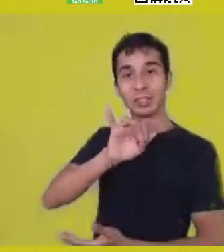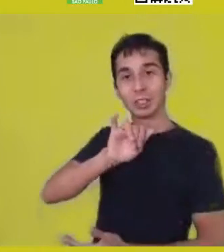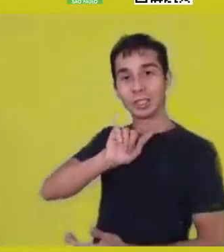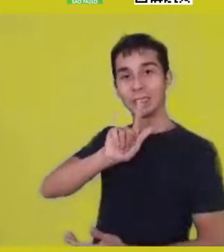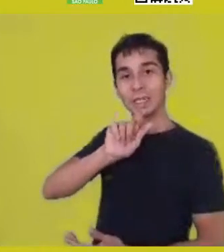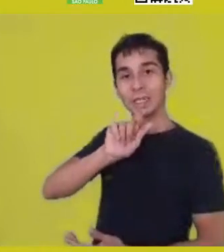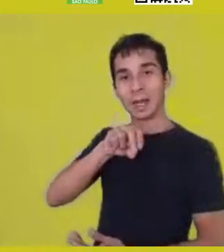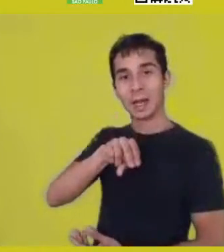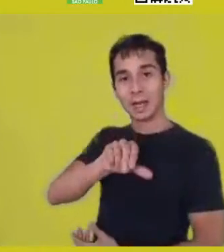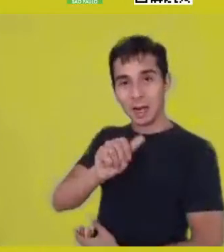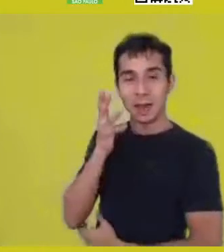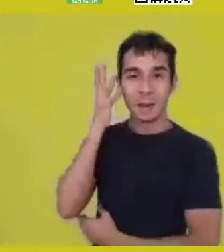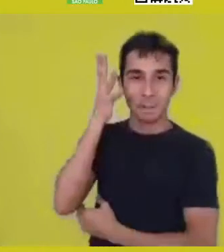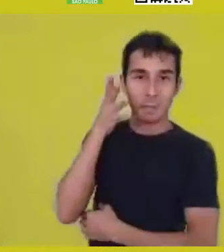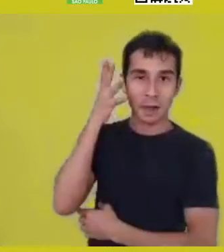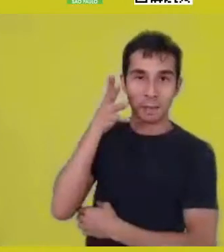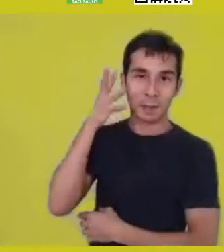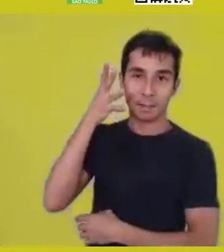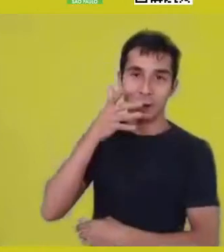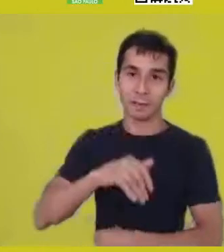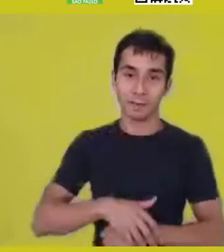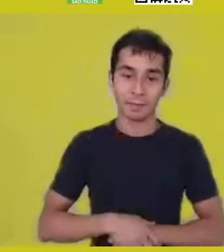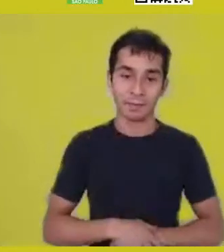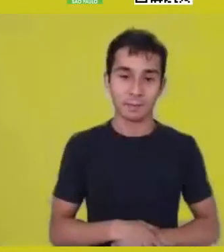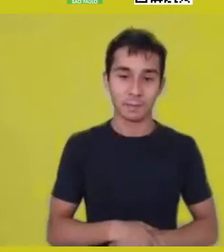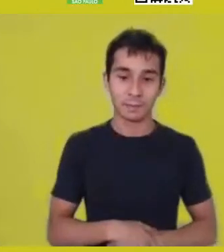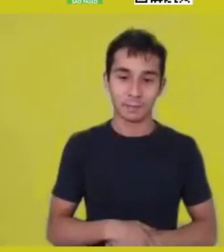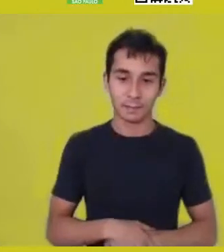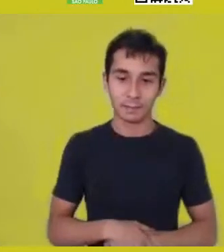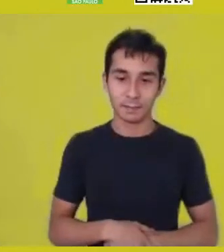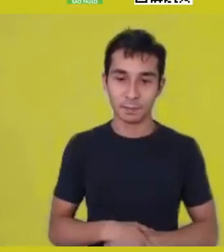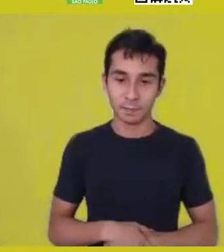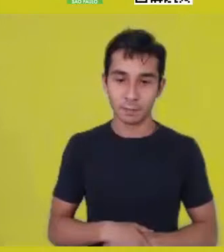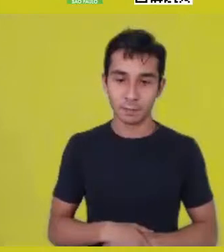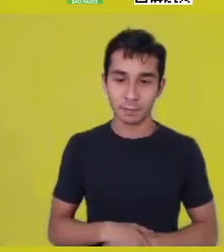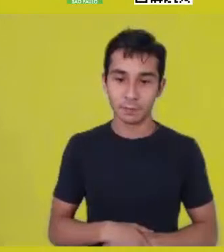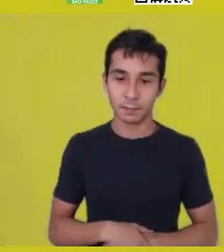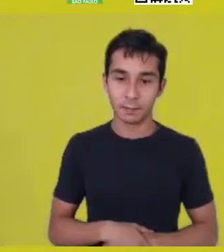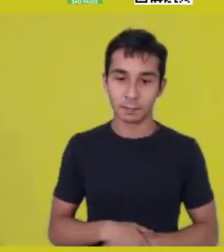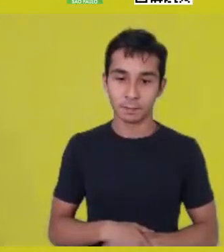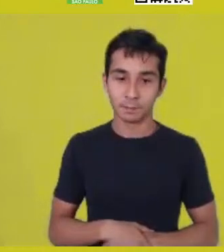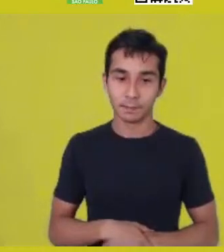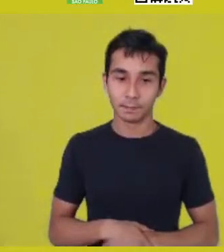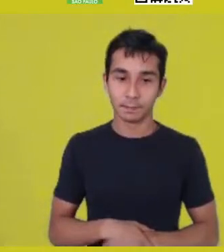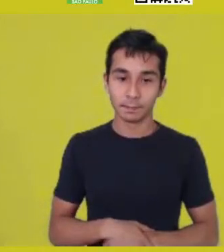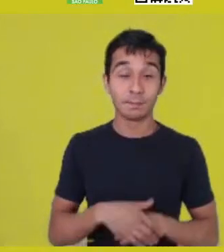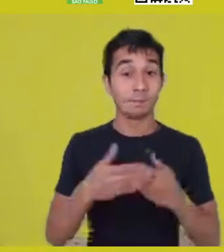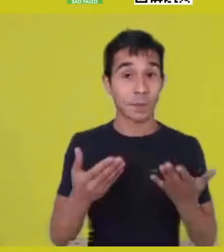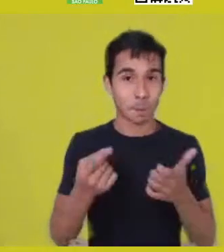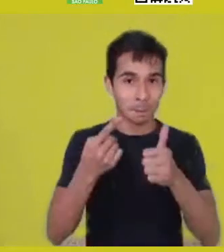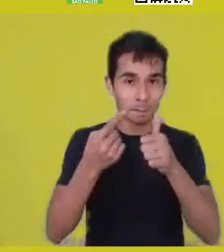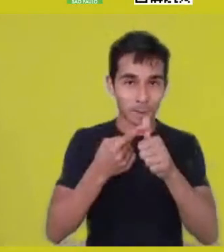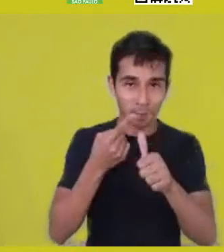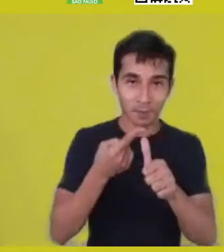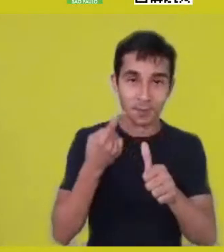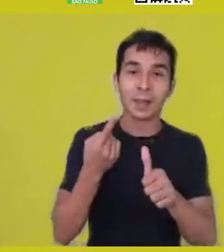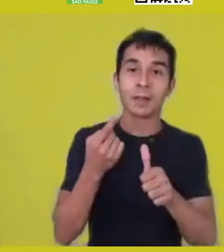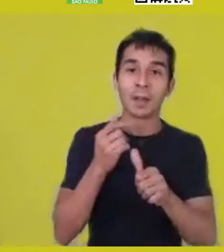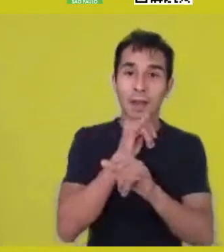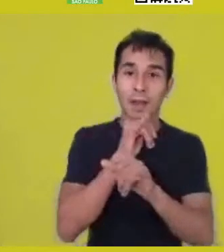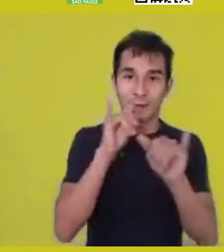Okay, let’s go. First, I’d like to say that it’s very pleasurable to be here